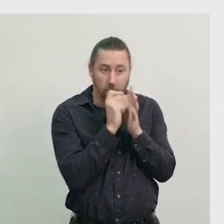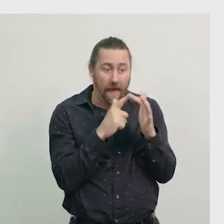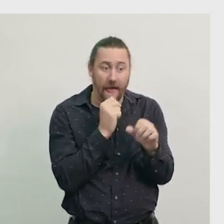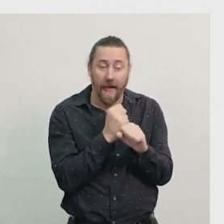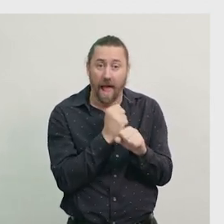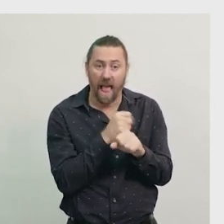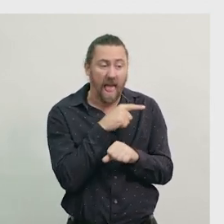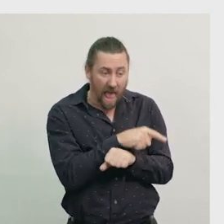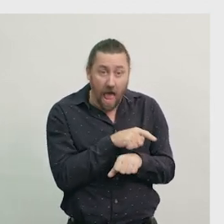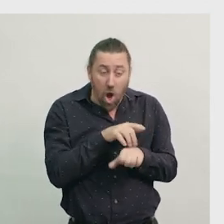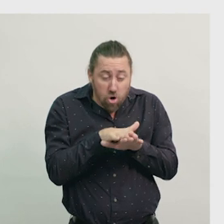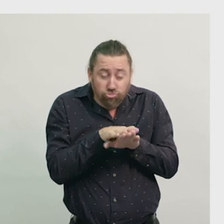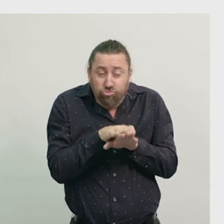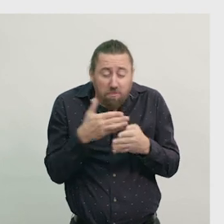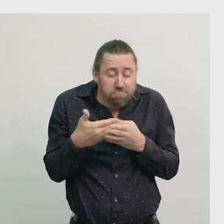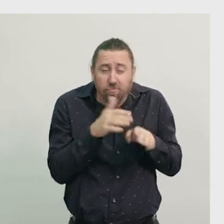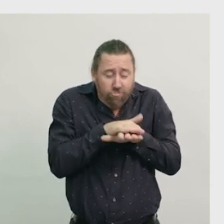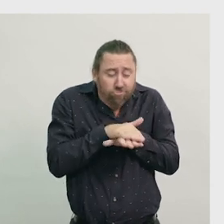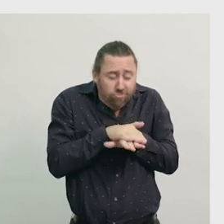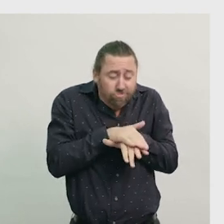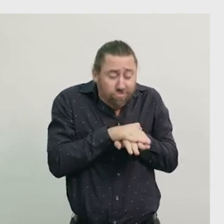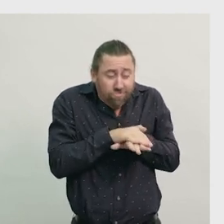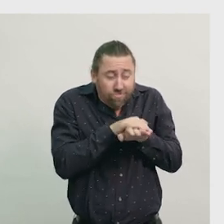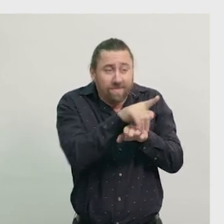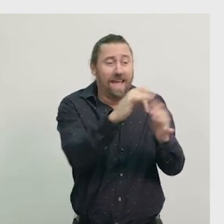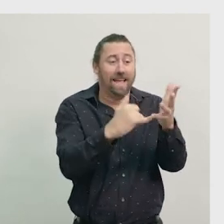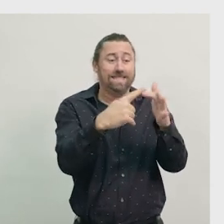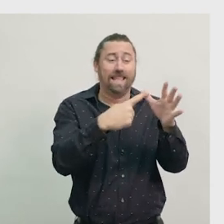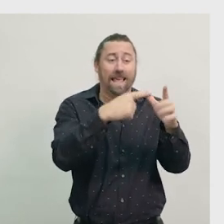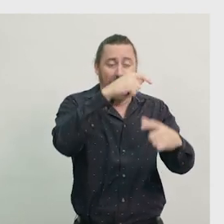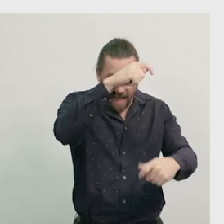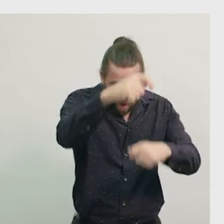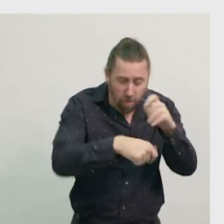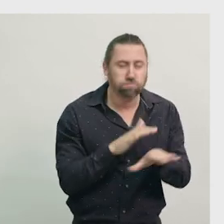The young or juvenile turtles head out to sea, where they mature into adults.